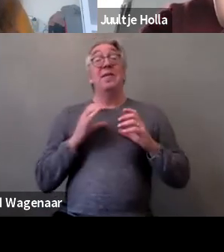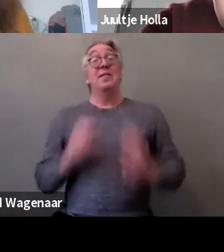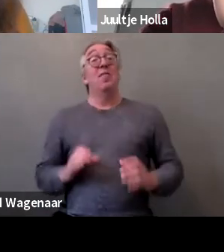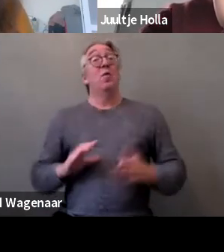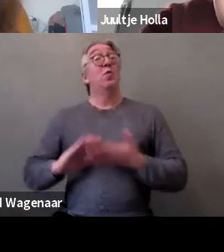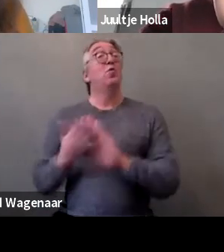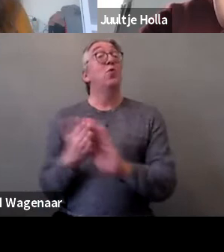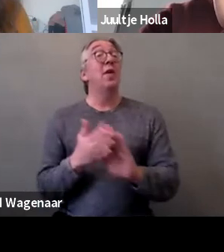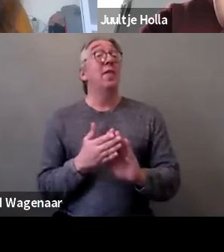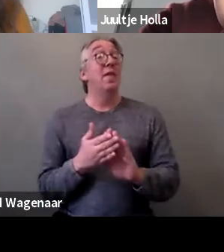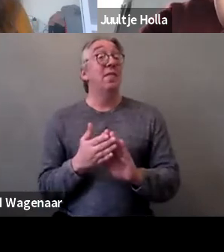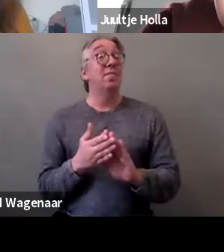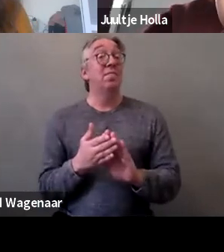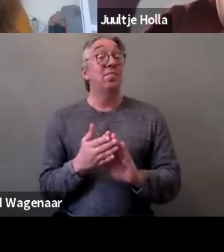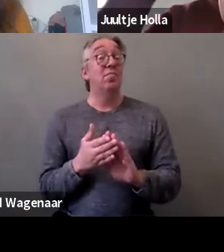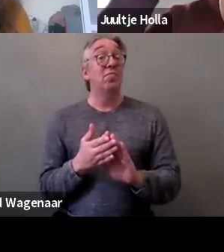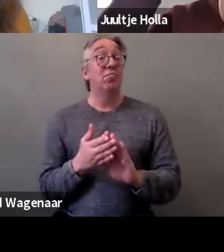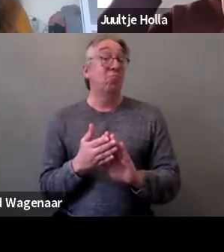So Magda if you want to ask your question.